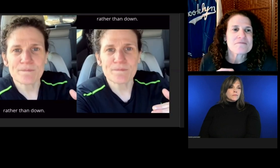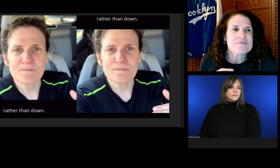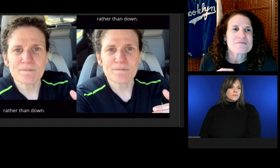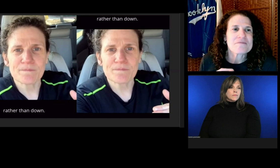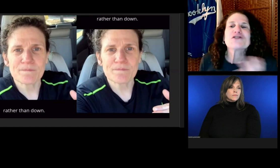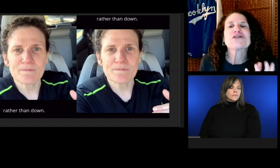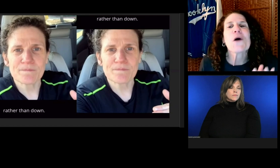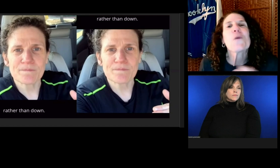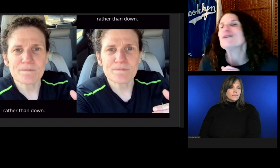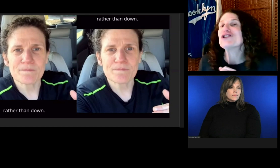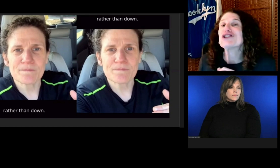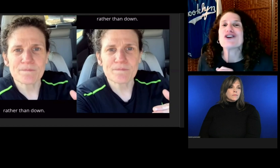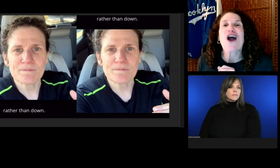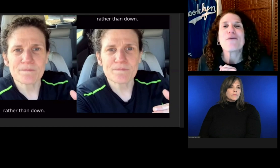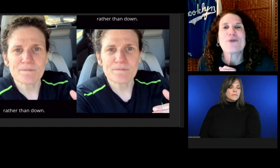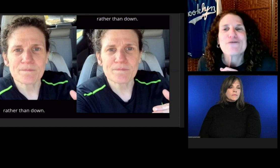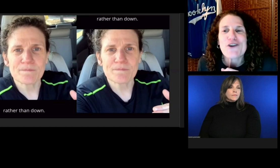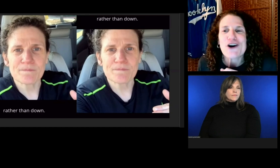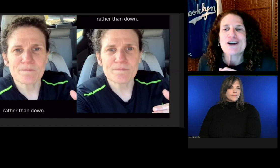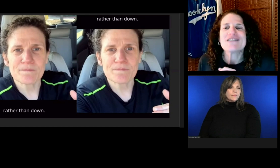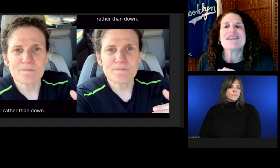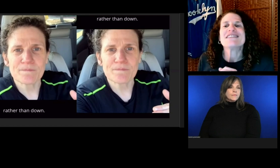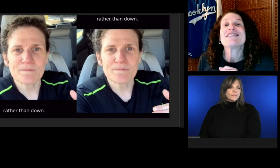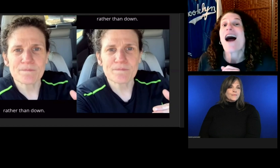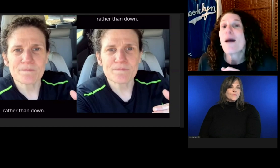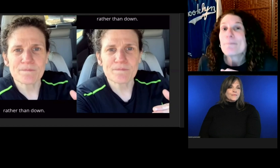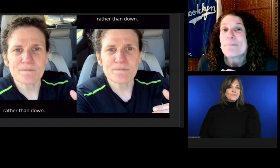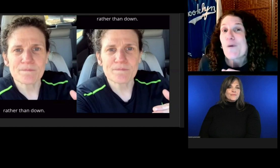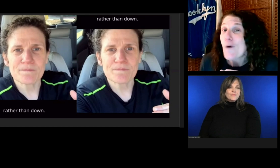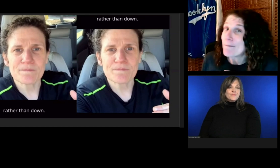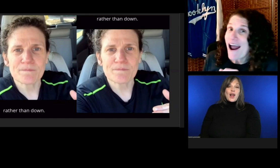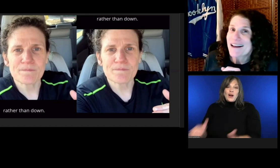So which do y'all prefer? Top or bottom?